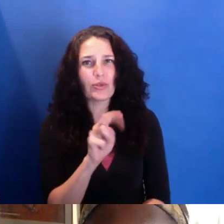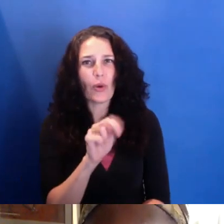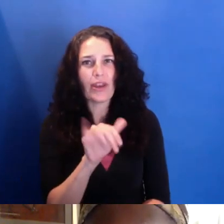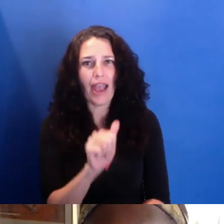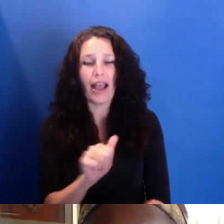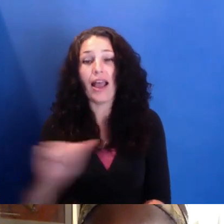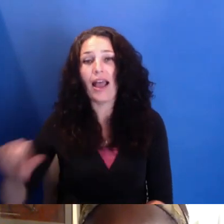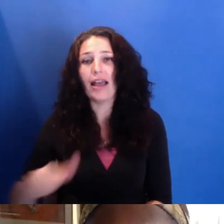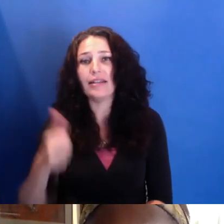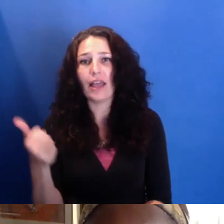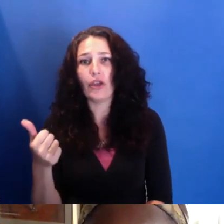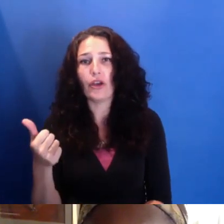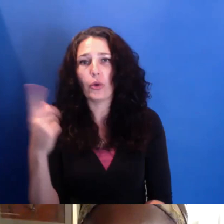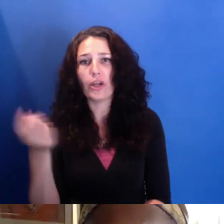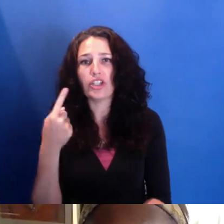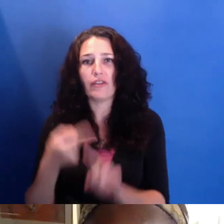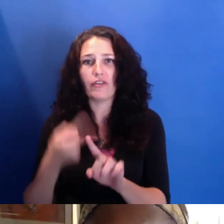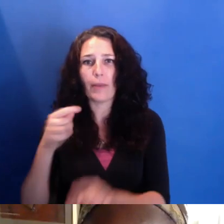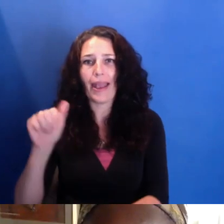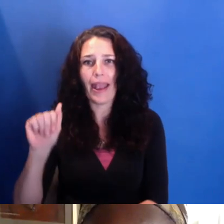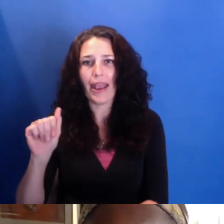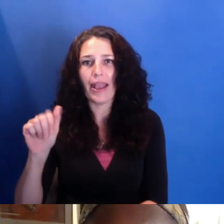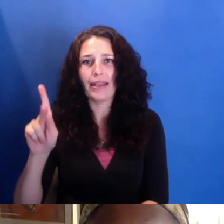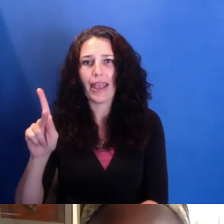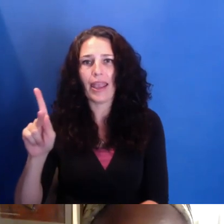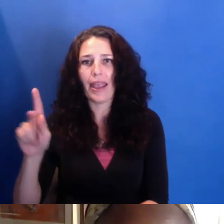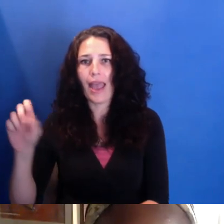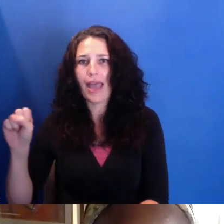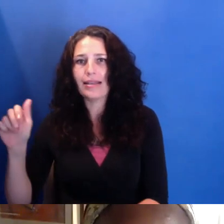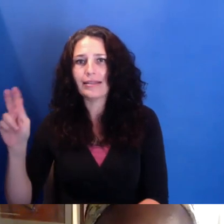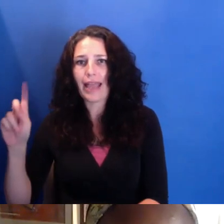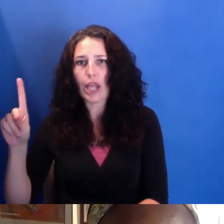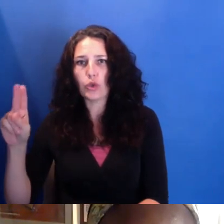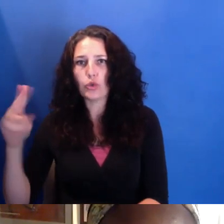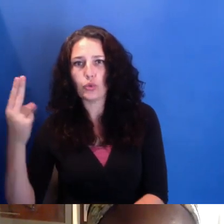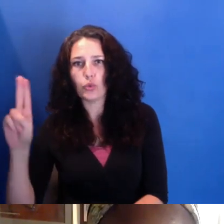Sandu, a question for both Yvonne Michelle and Louis. Take it away.